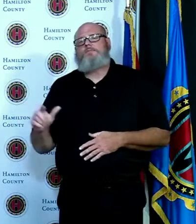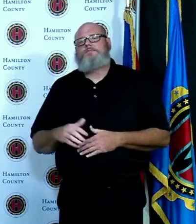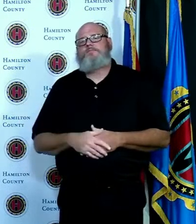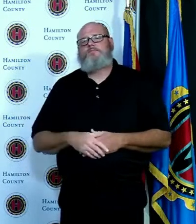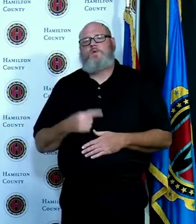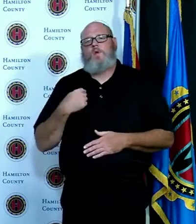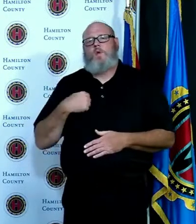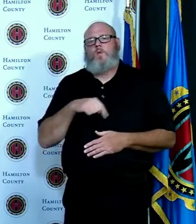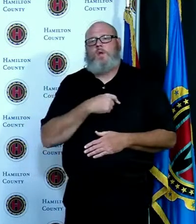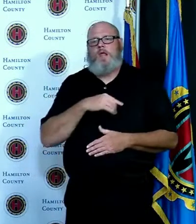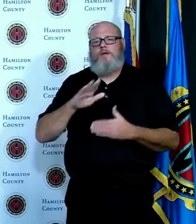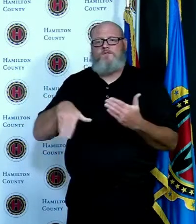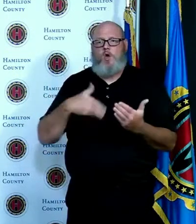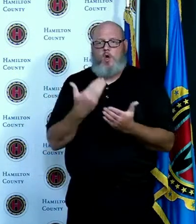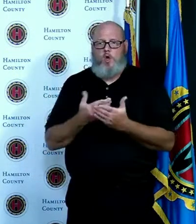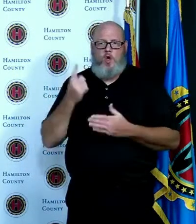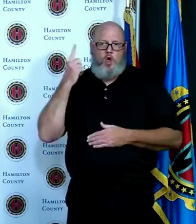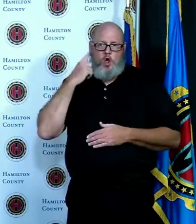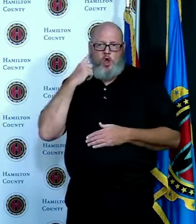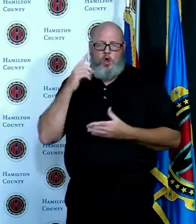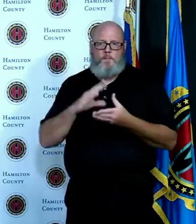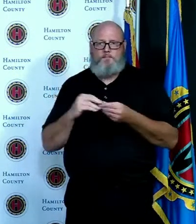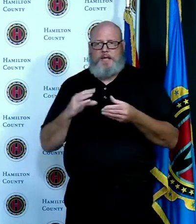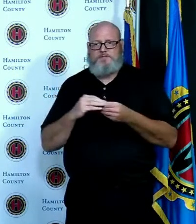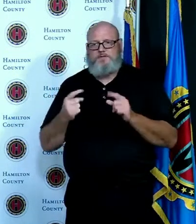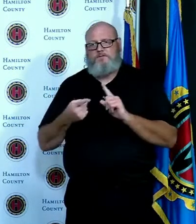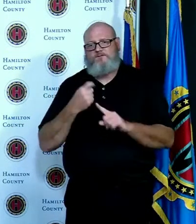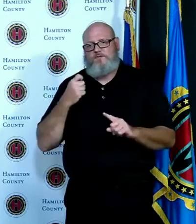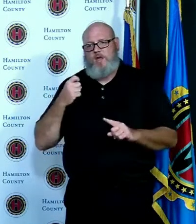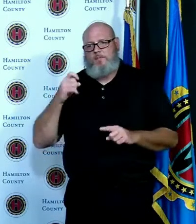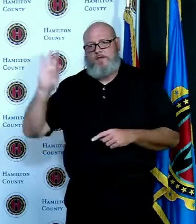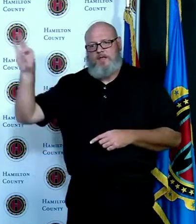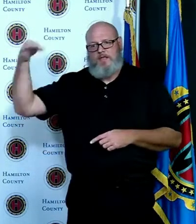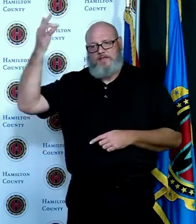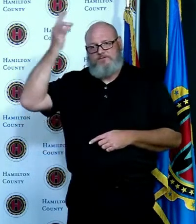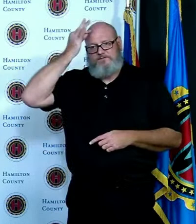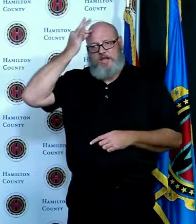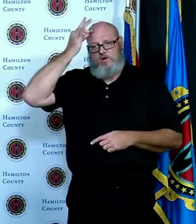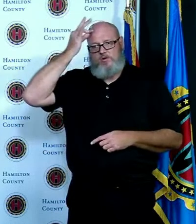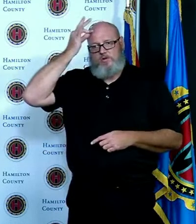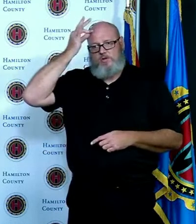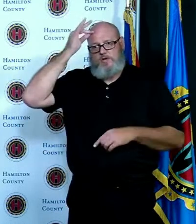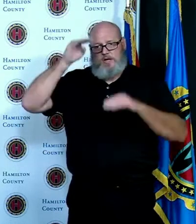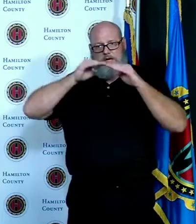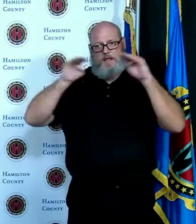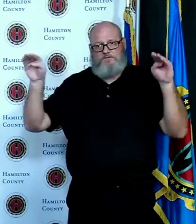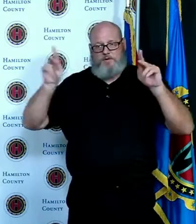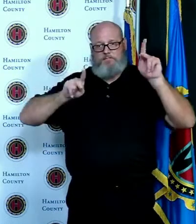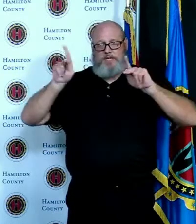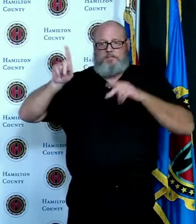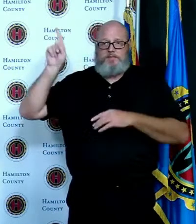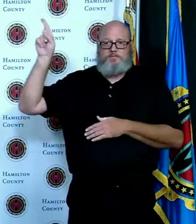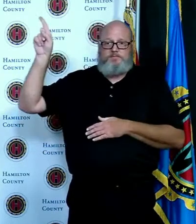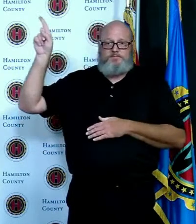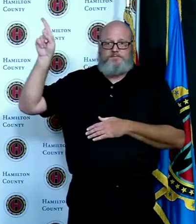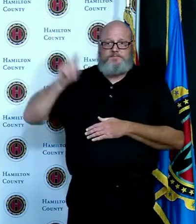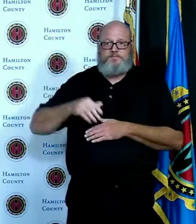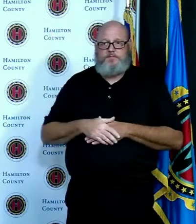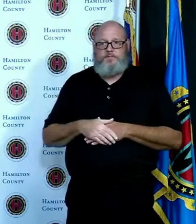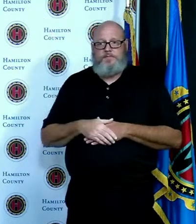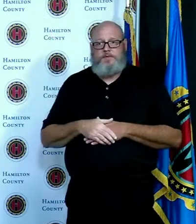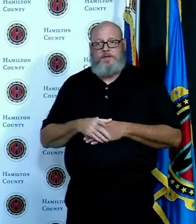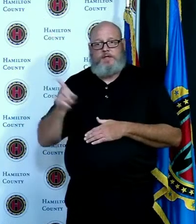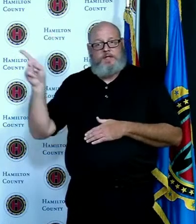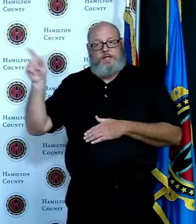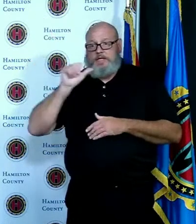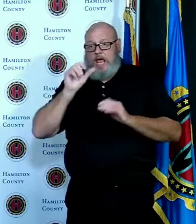some of the federal level folks that clearly are not taking the masking as seriously as some of the